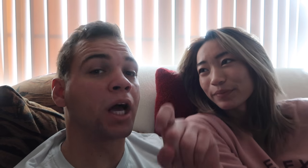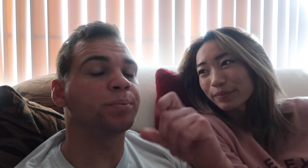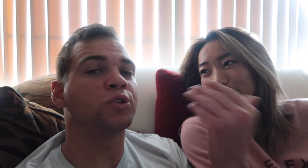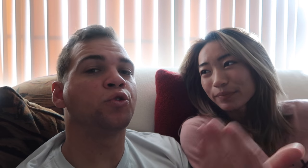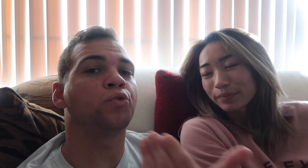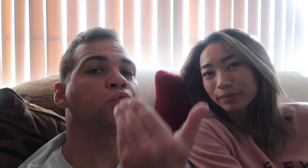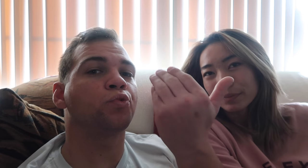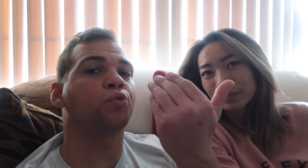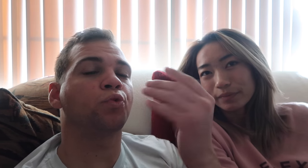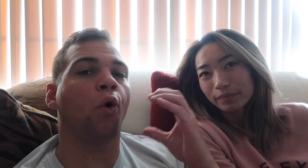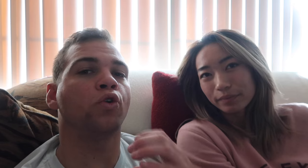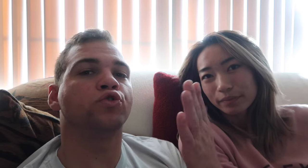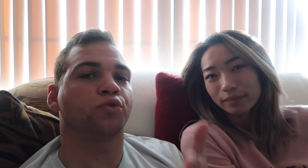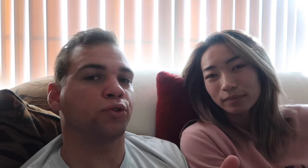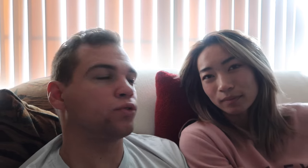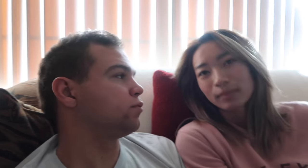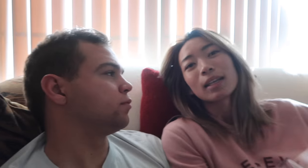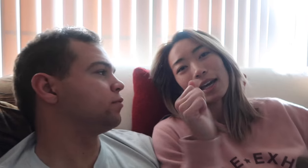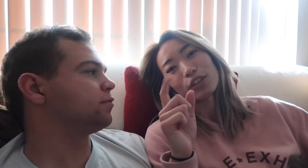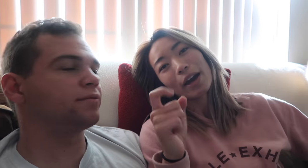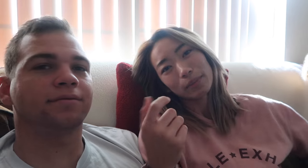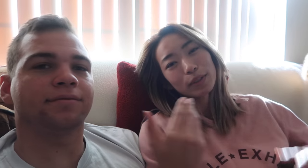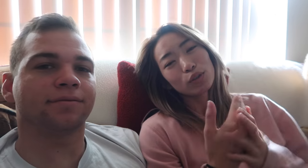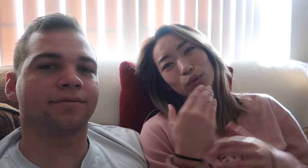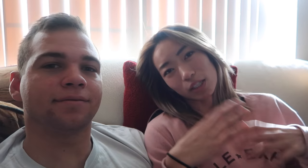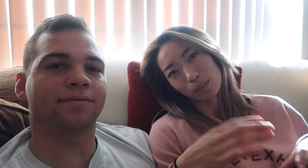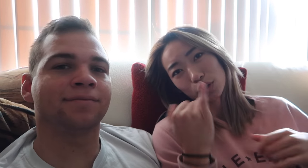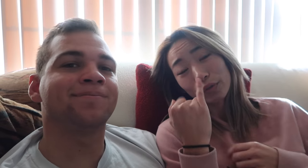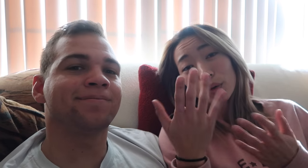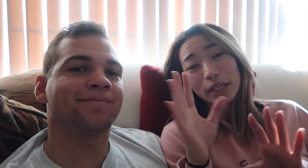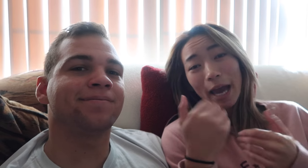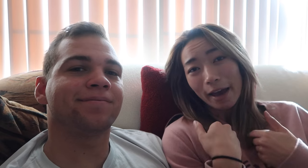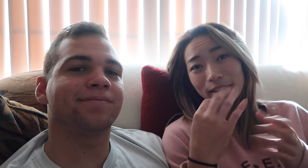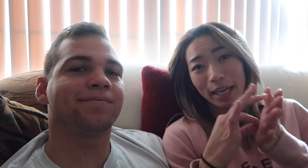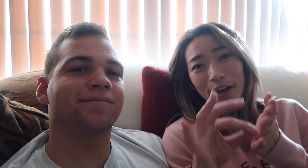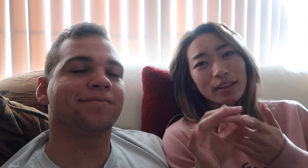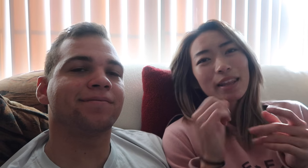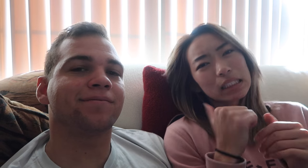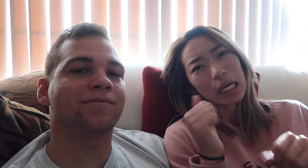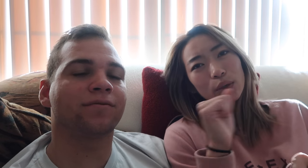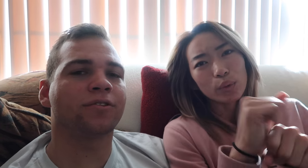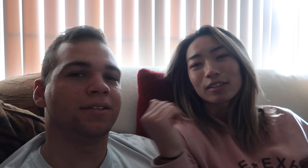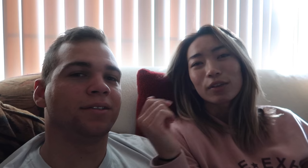You must be a new customer Yeah, you have to be a new customer so if you already have an account. It's not going to work